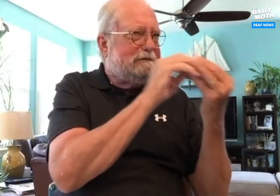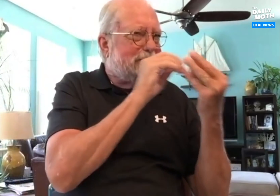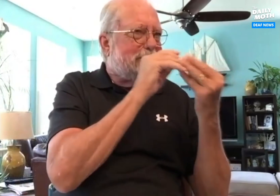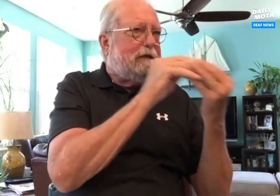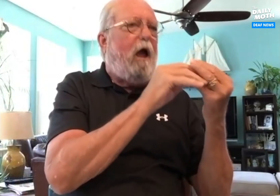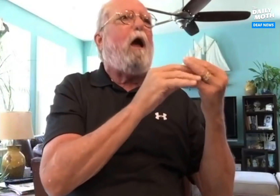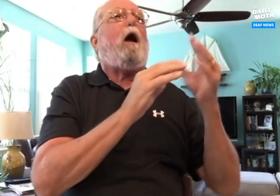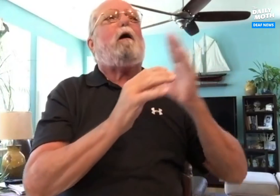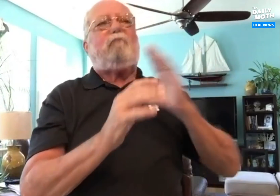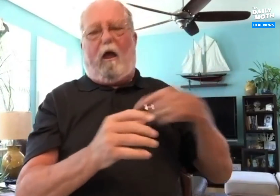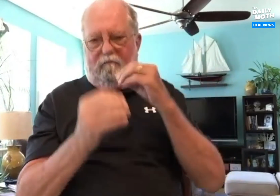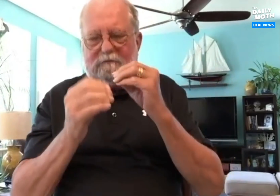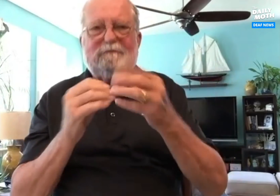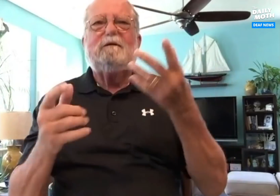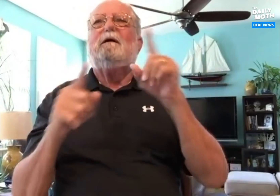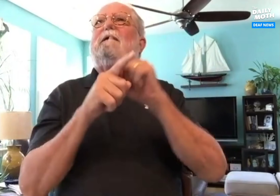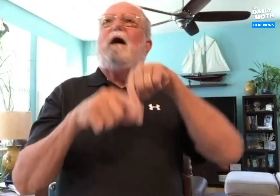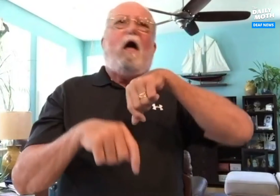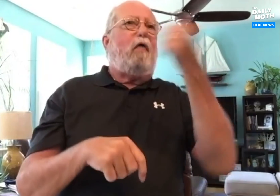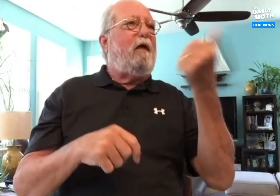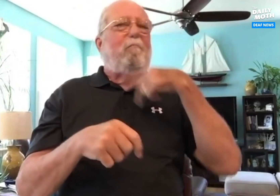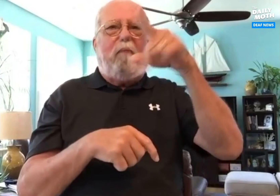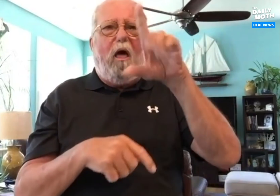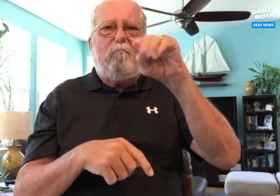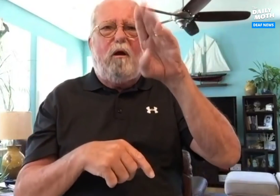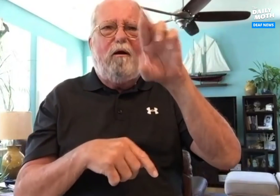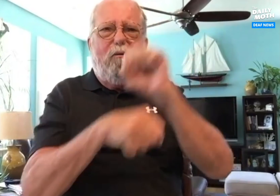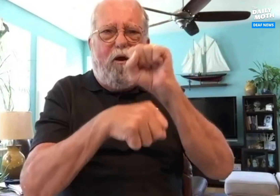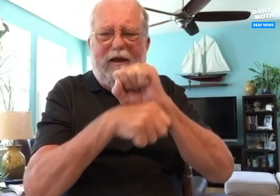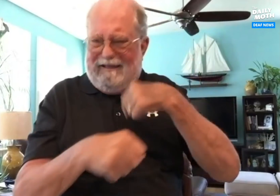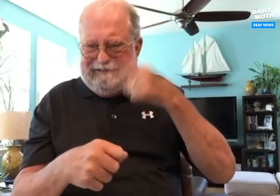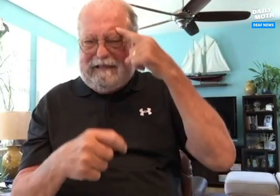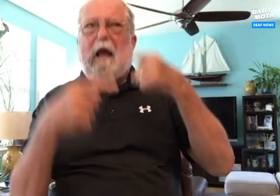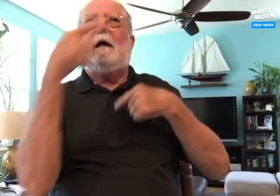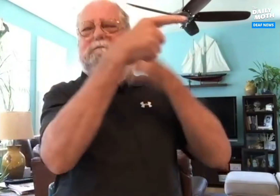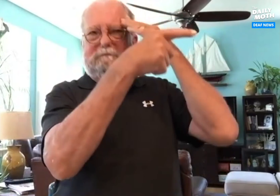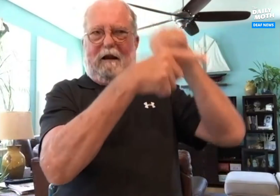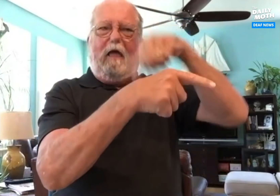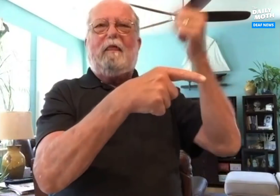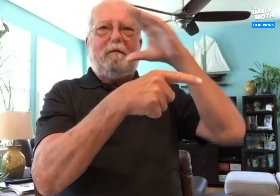I have someone to consult with to help me figure it out. It's the same with another co-worker who knows